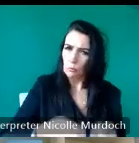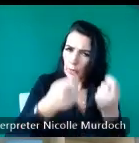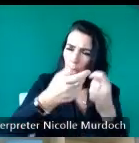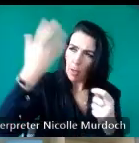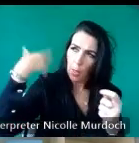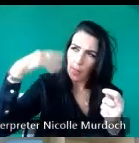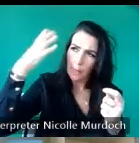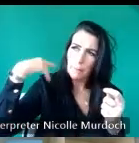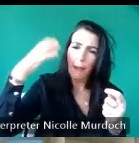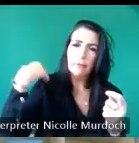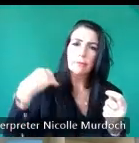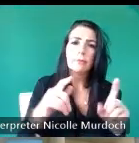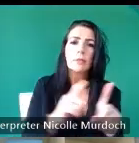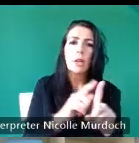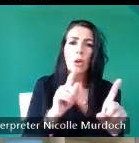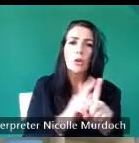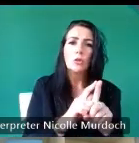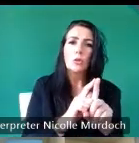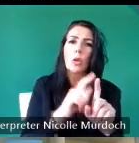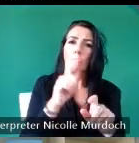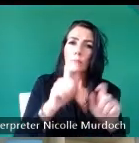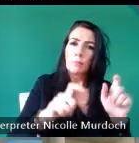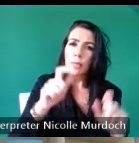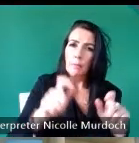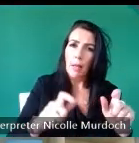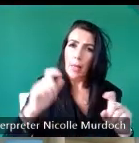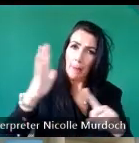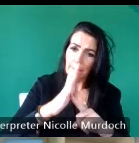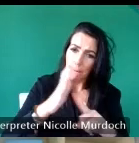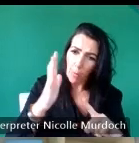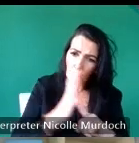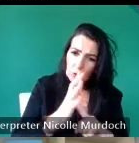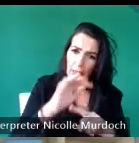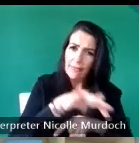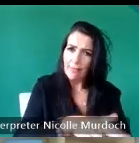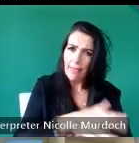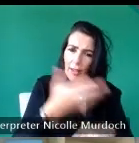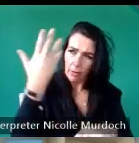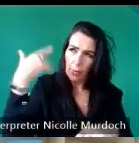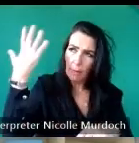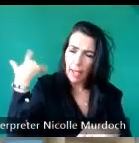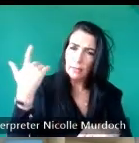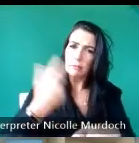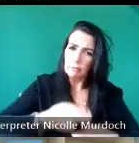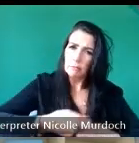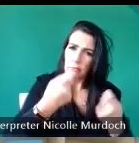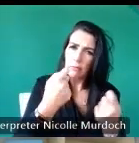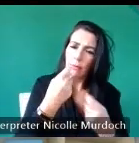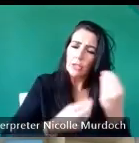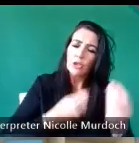the stories of the people that have been important in the life of these Island and um perhaps the